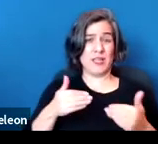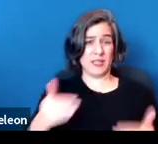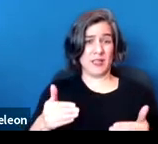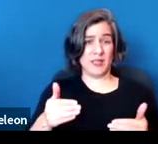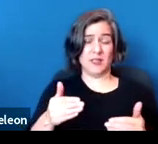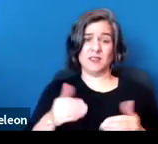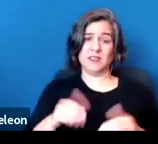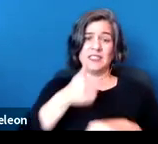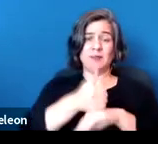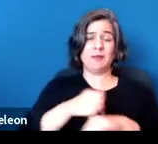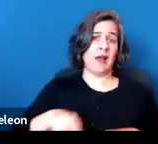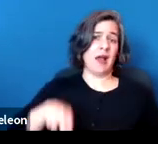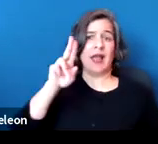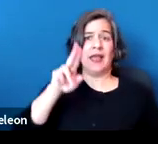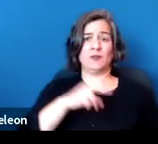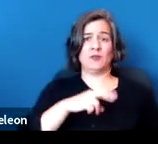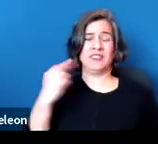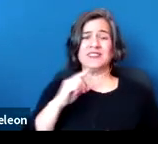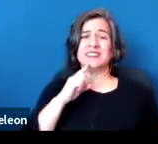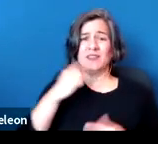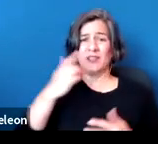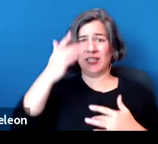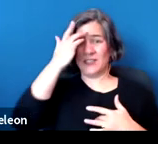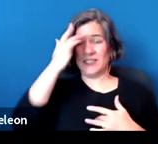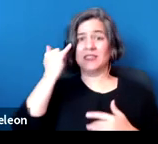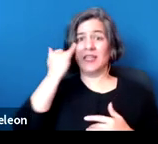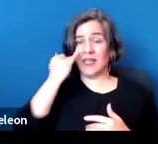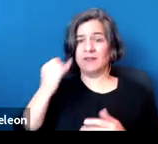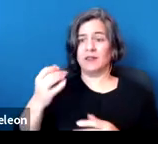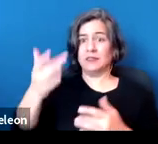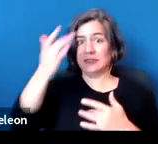at a heightened risk for severe illness from my COVID-19 infection.